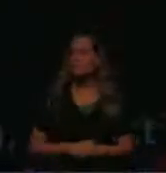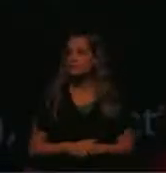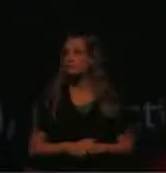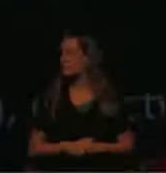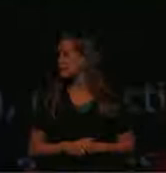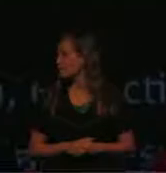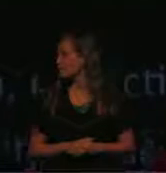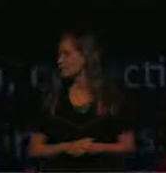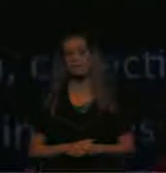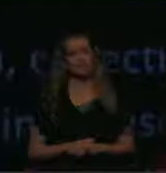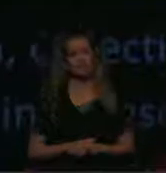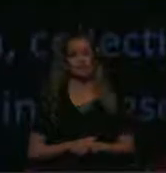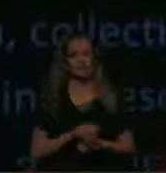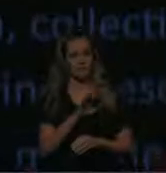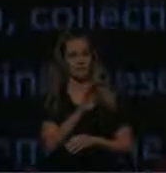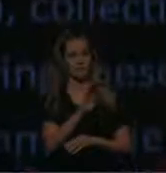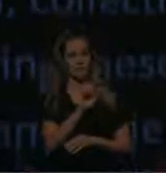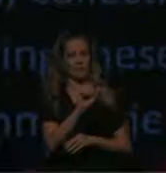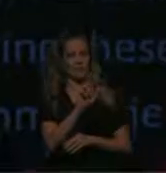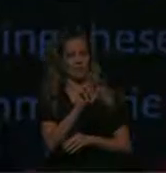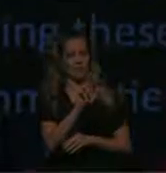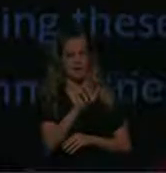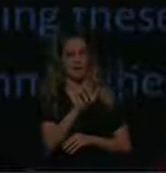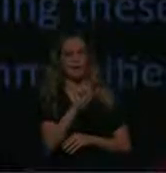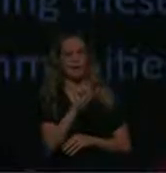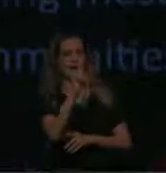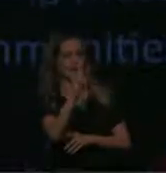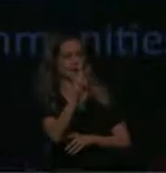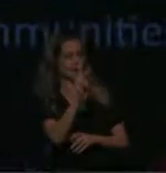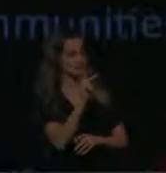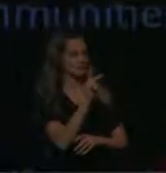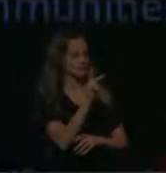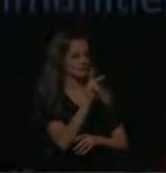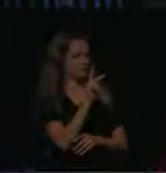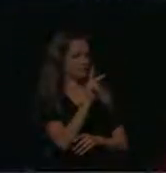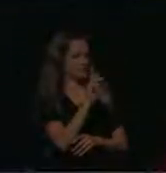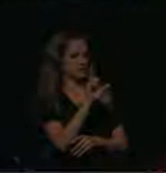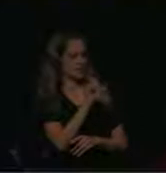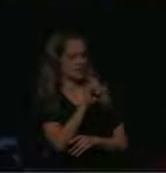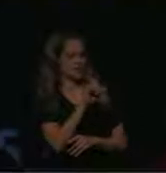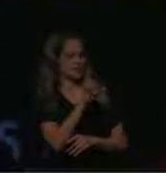to Barak adé Soleil who's outside right now working with us to rearrange the